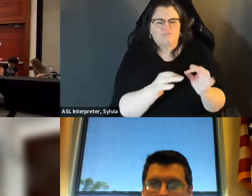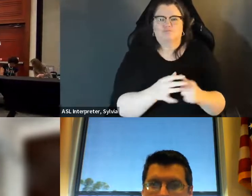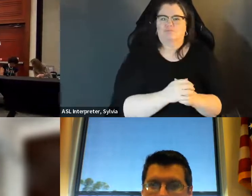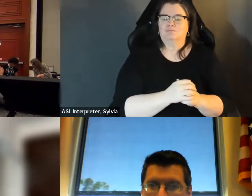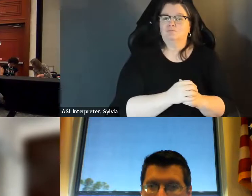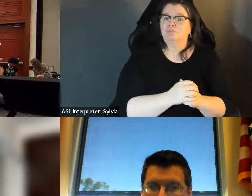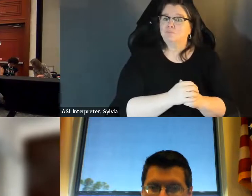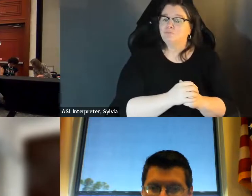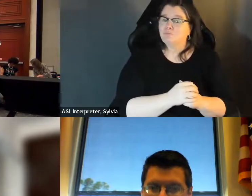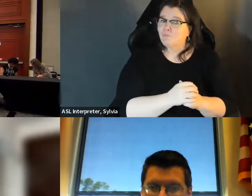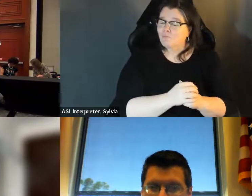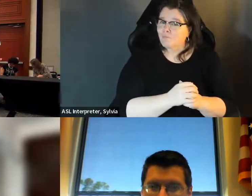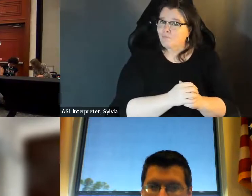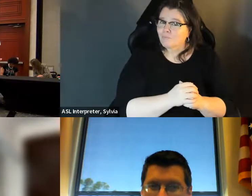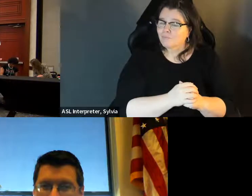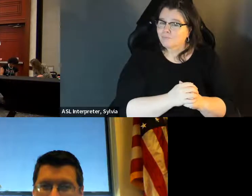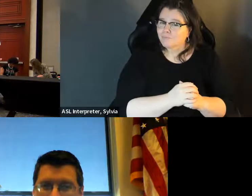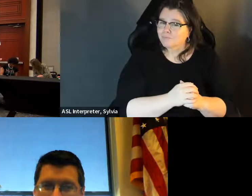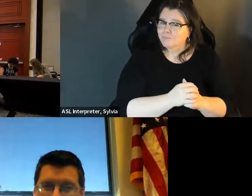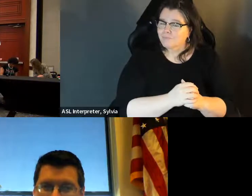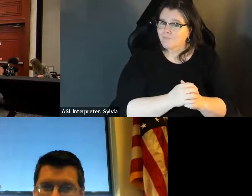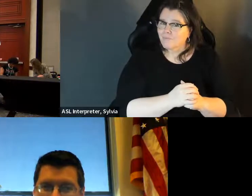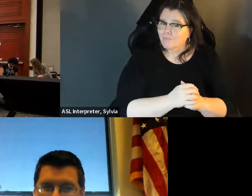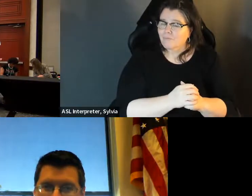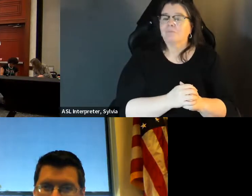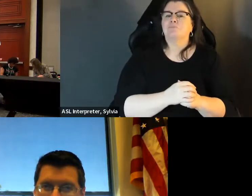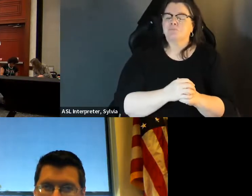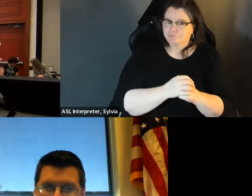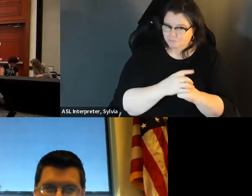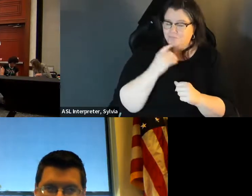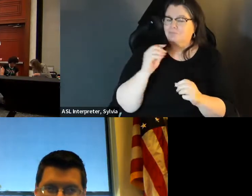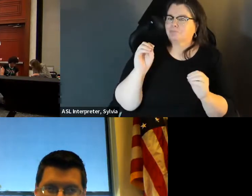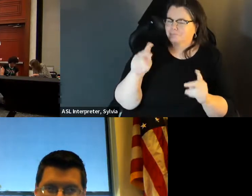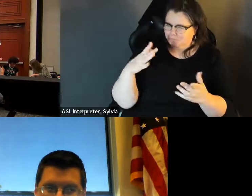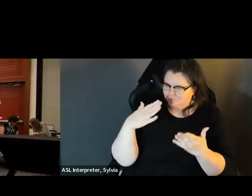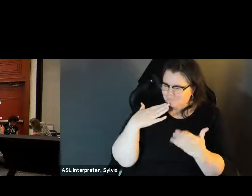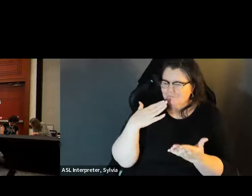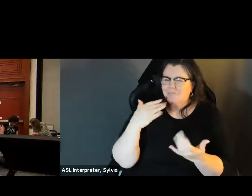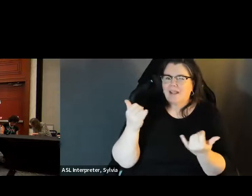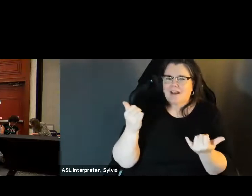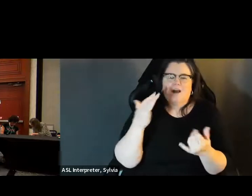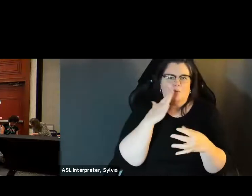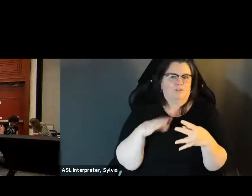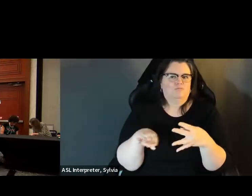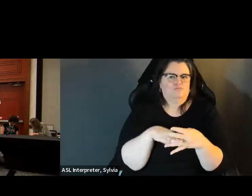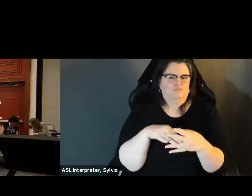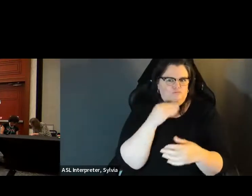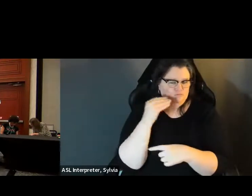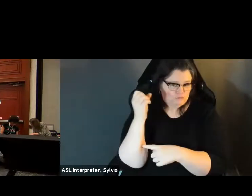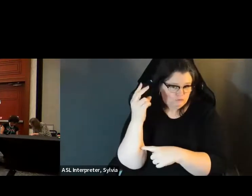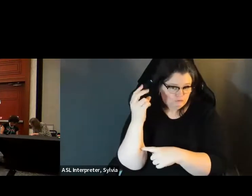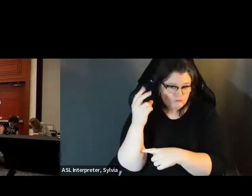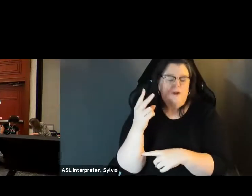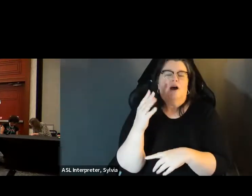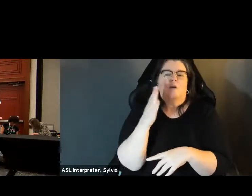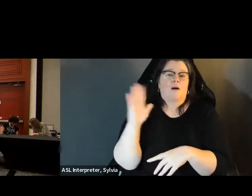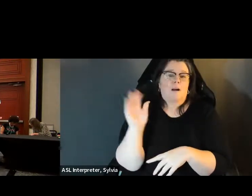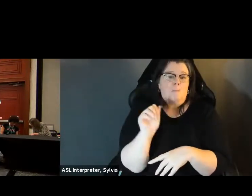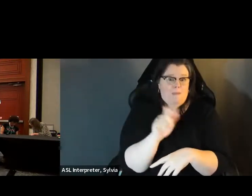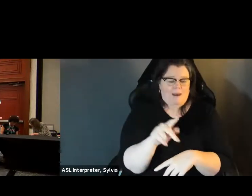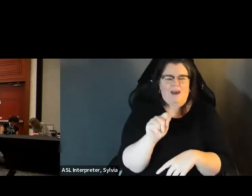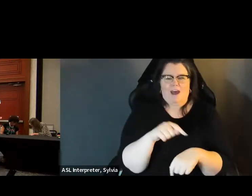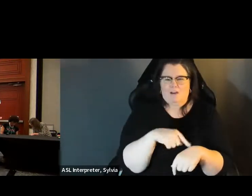Alright. Thank you, everyone. We are going to break for lunch right now, and we will reconvene at 1230 P.